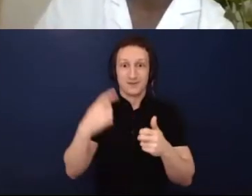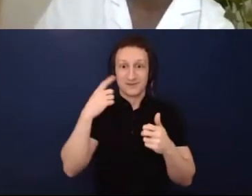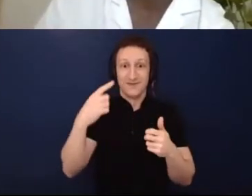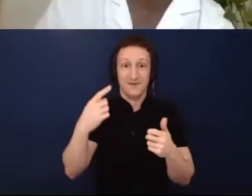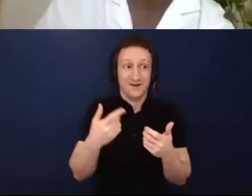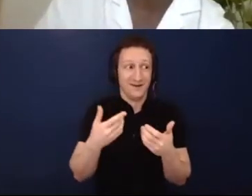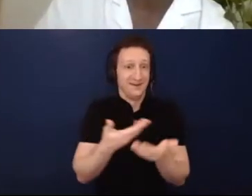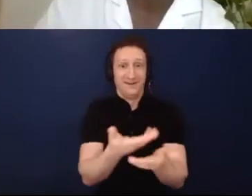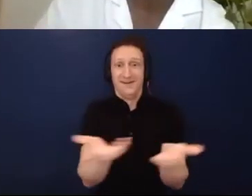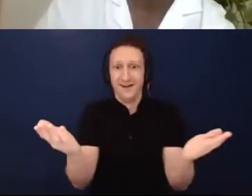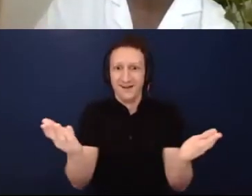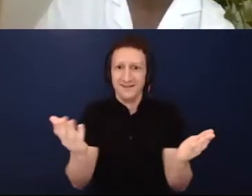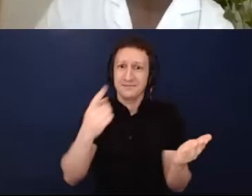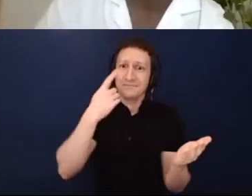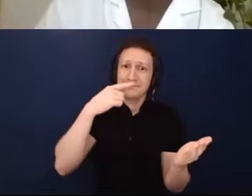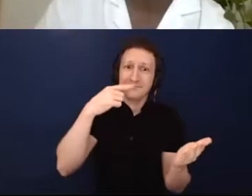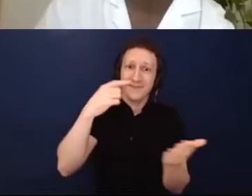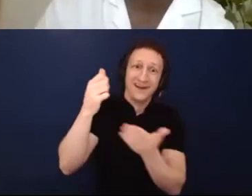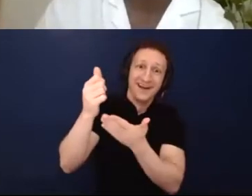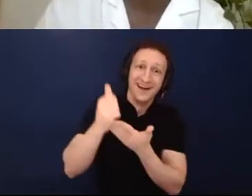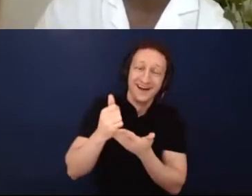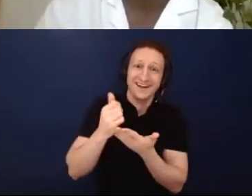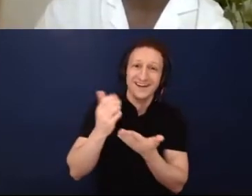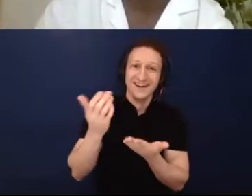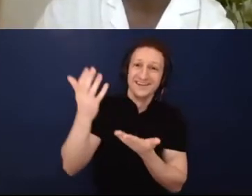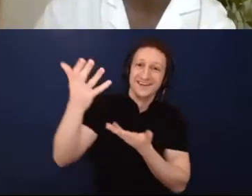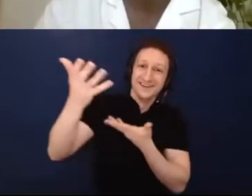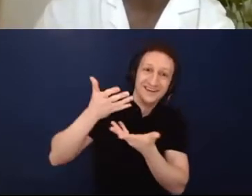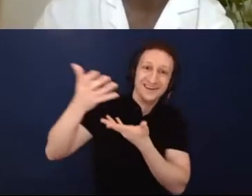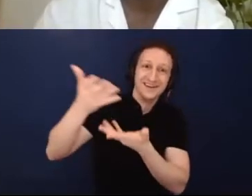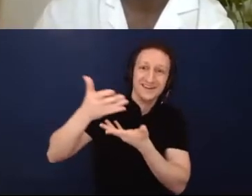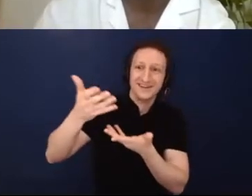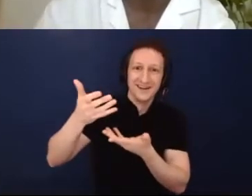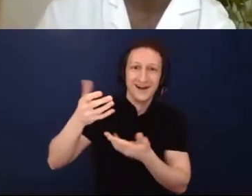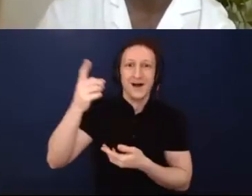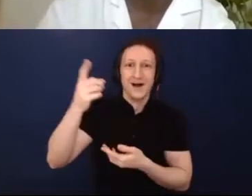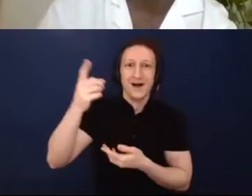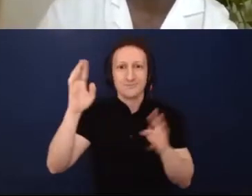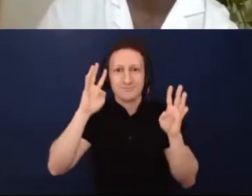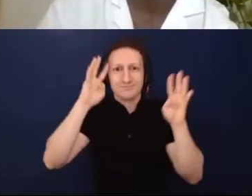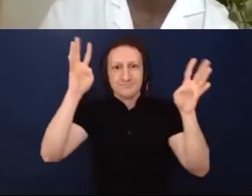have some solutions being promoted by institutions with